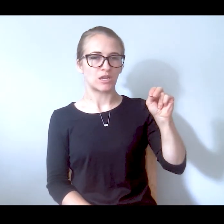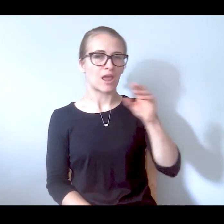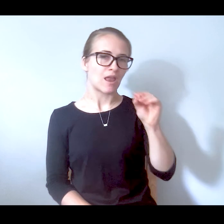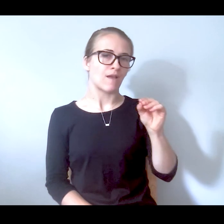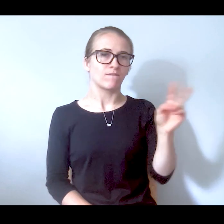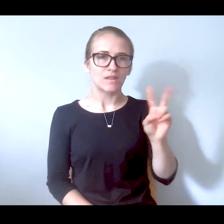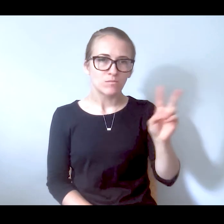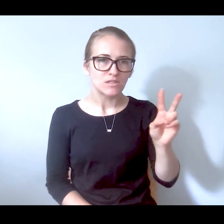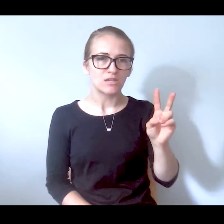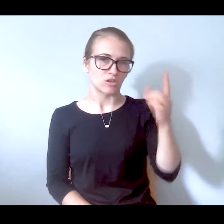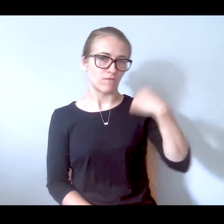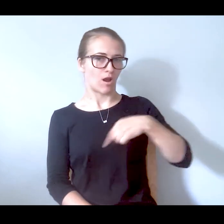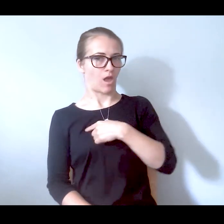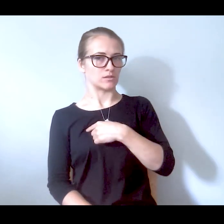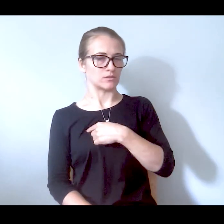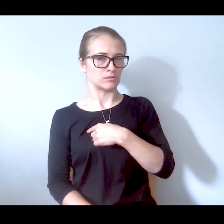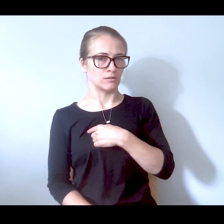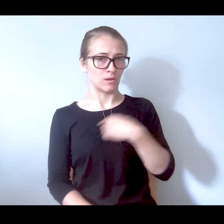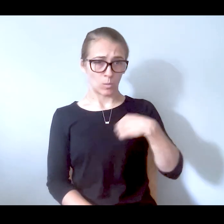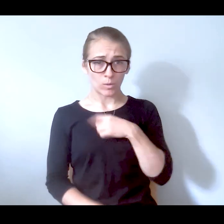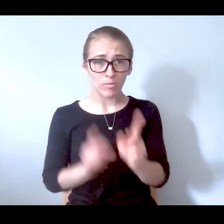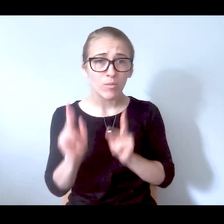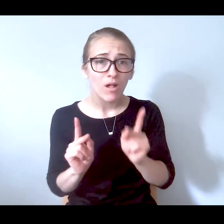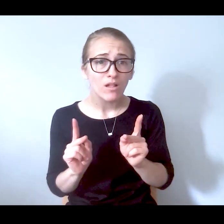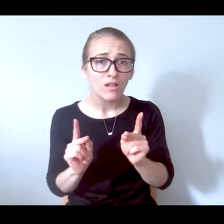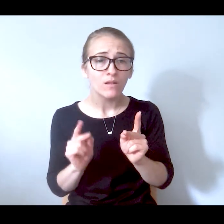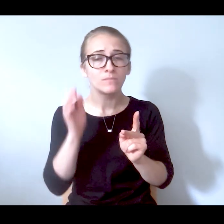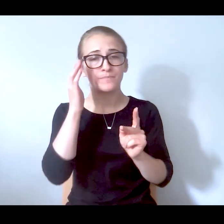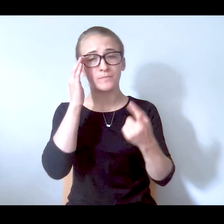victimization of us because we -- we're people and